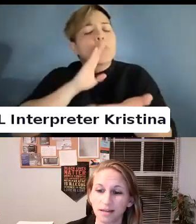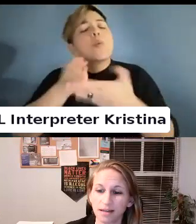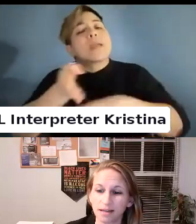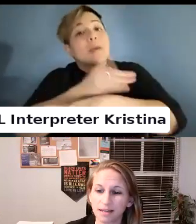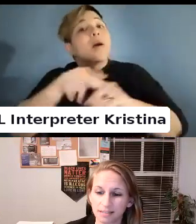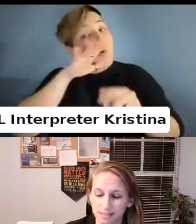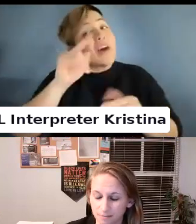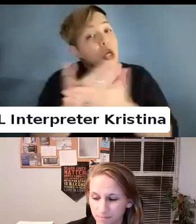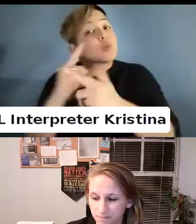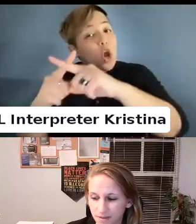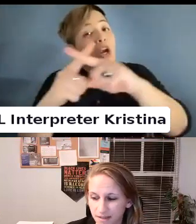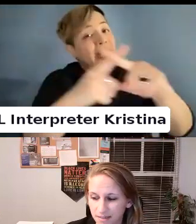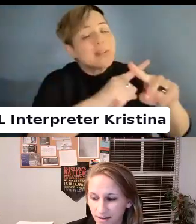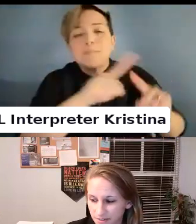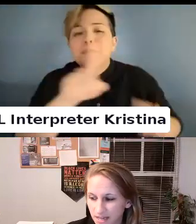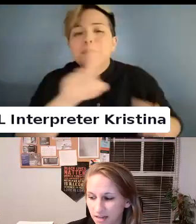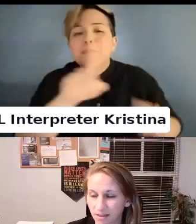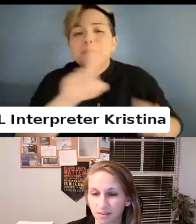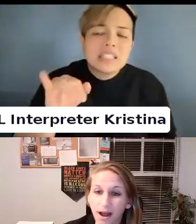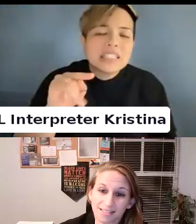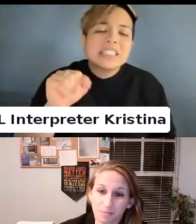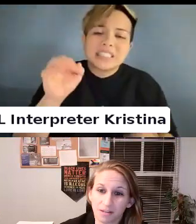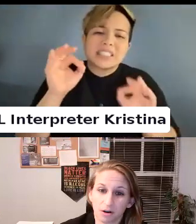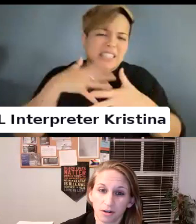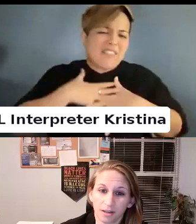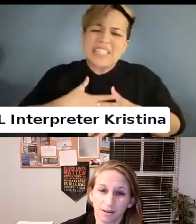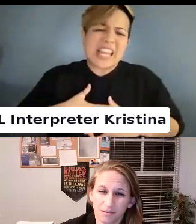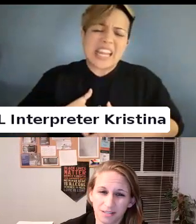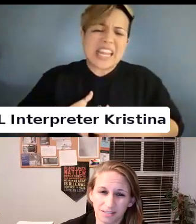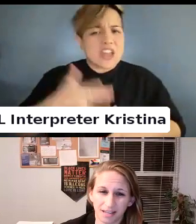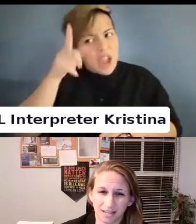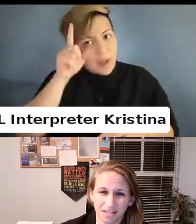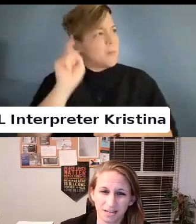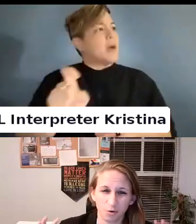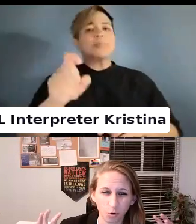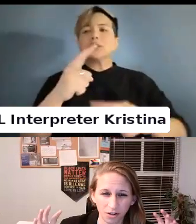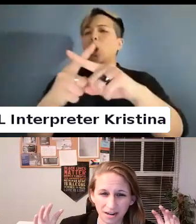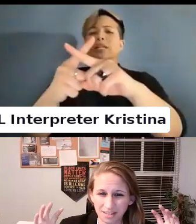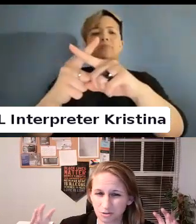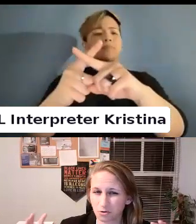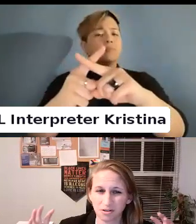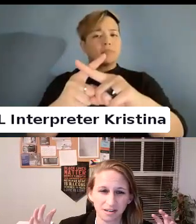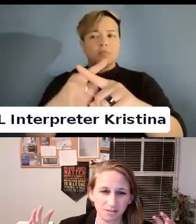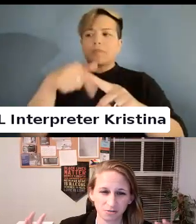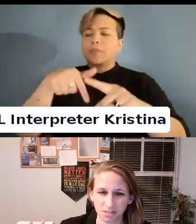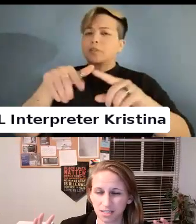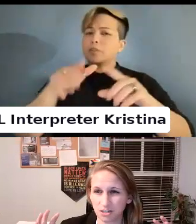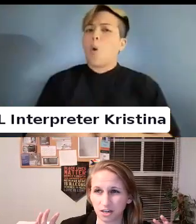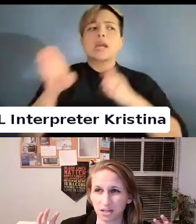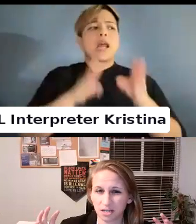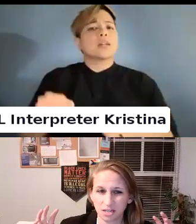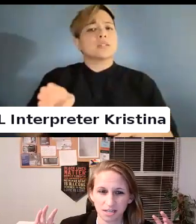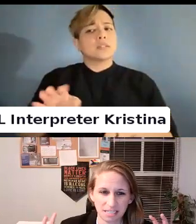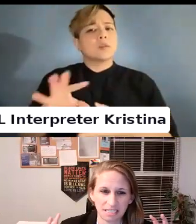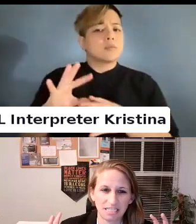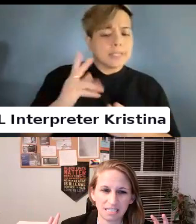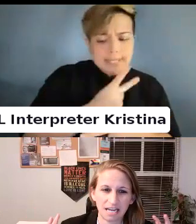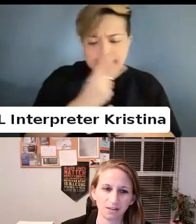But it is devastating that there has to be a target of this organized coordinated strategy.